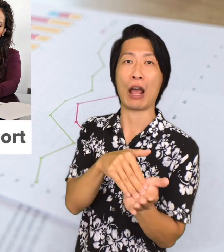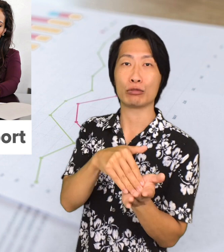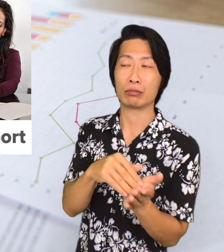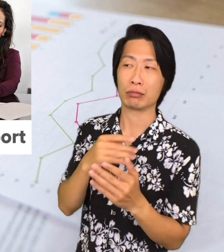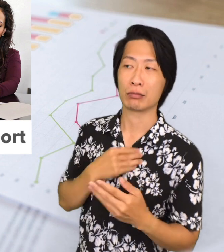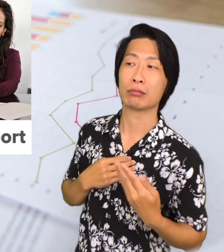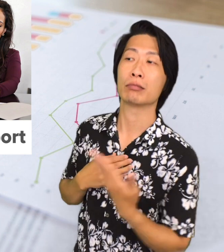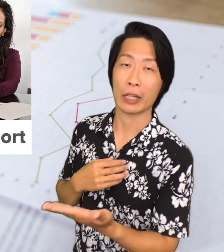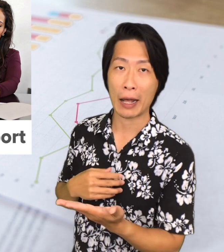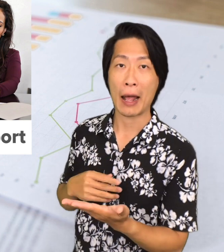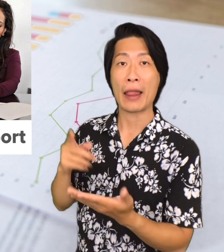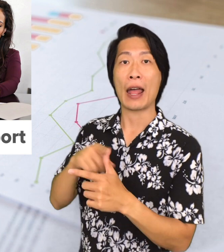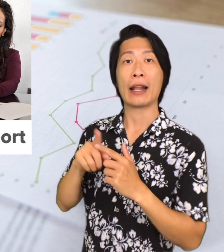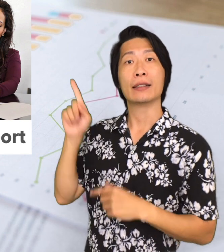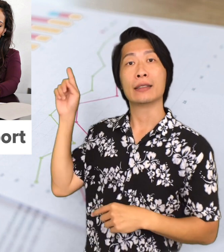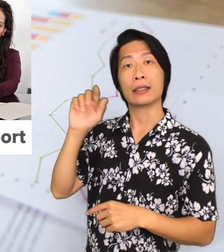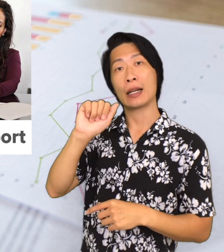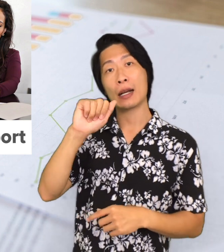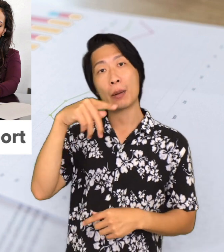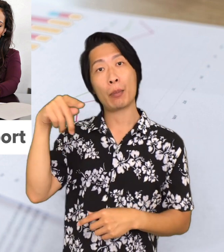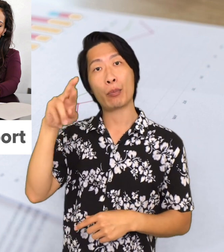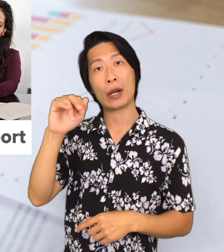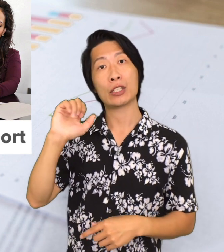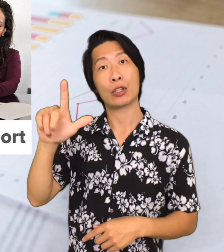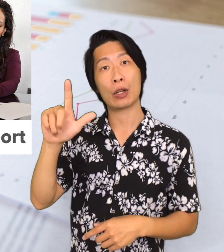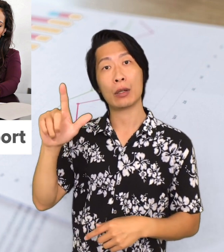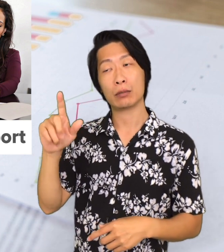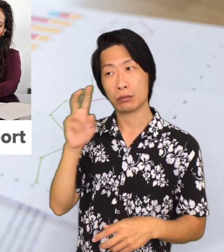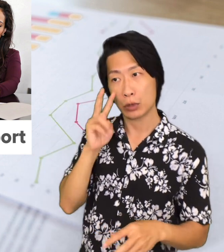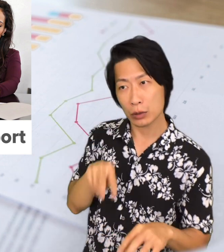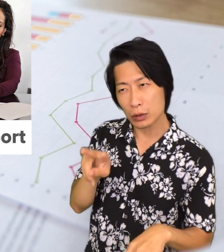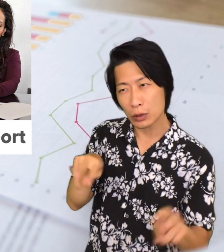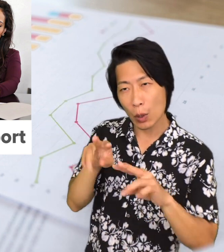and the appraisal report shows that the